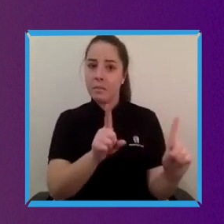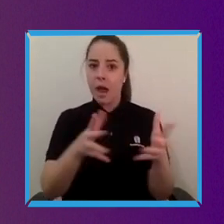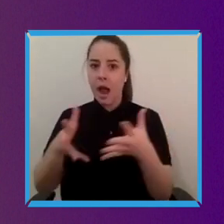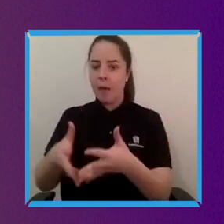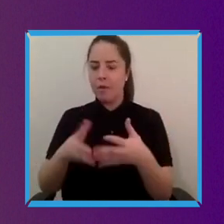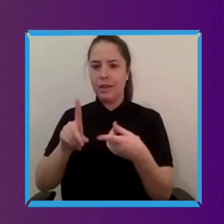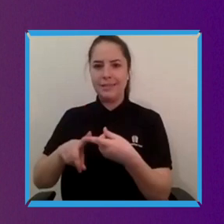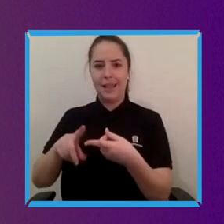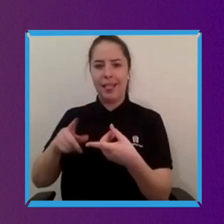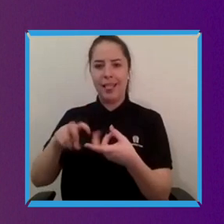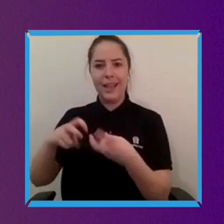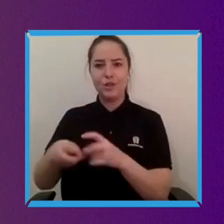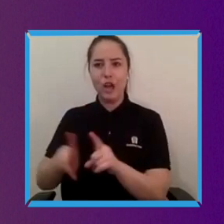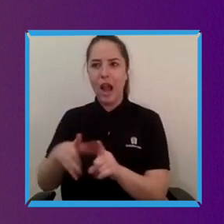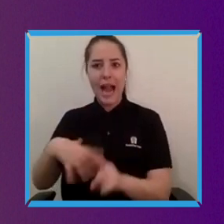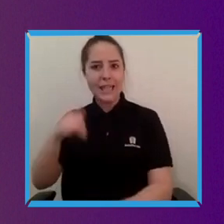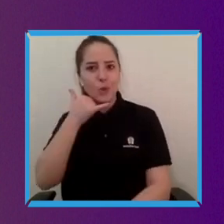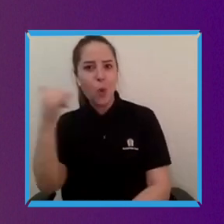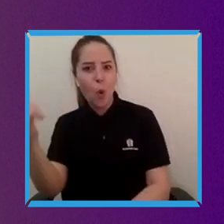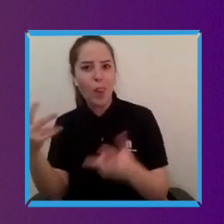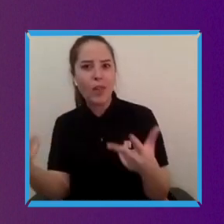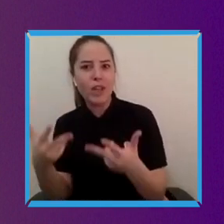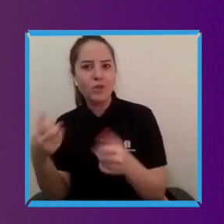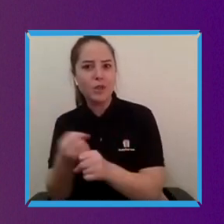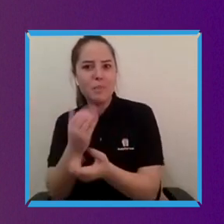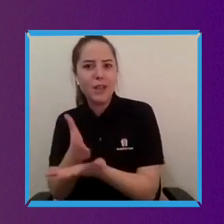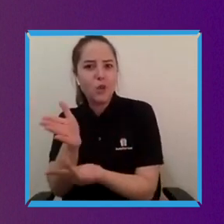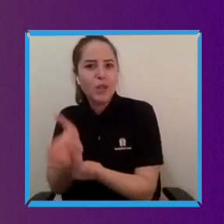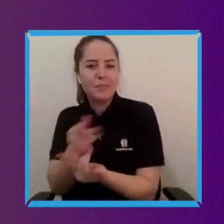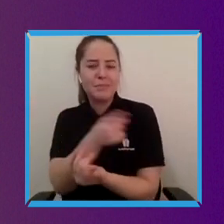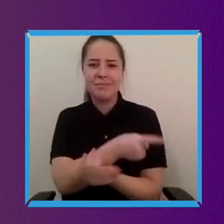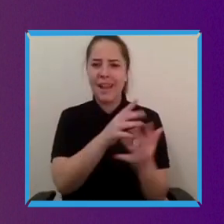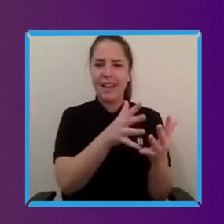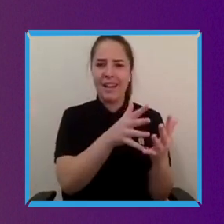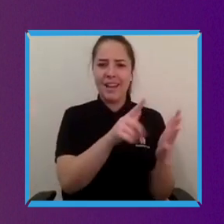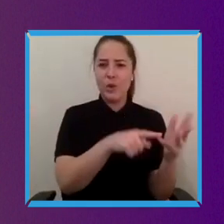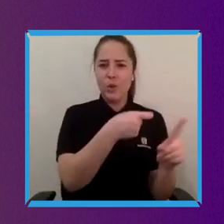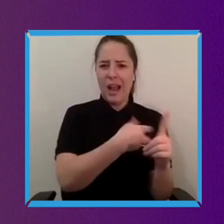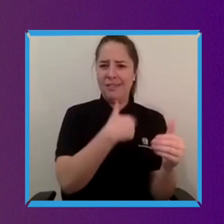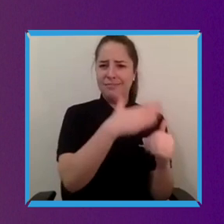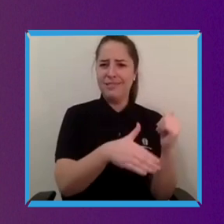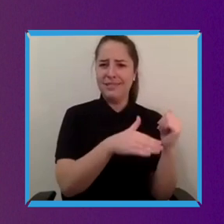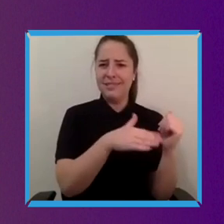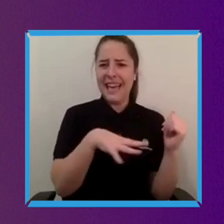double check whether it's accessible in a way I would not have had to do in America just because pretty much everyone's scared of getting sued.